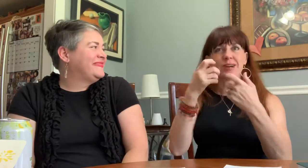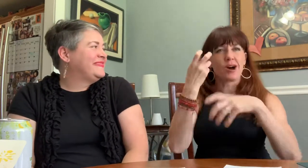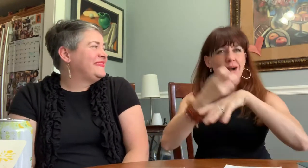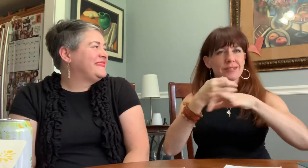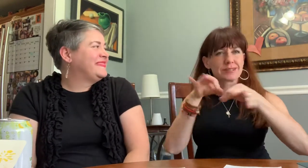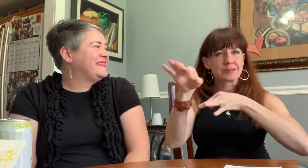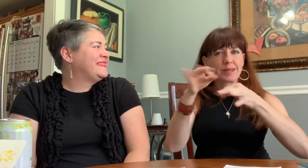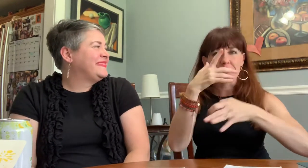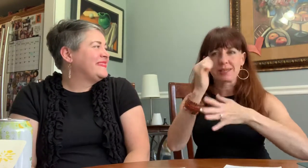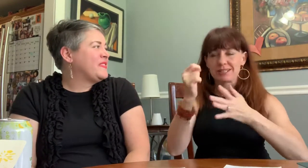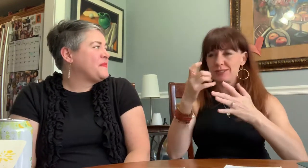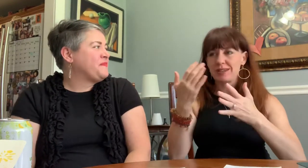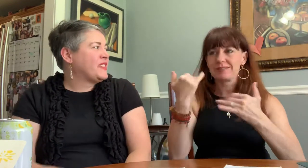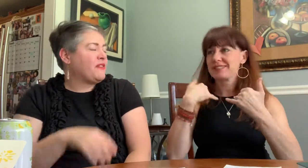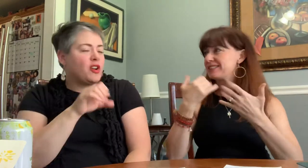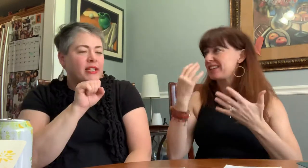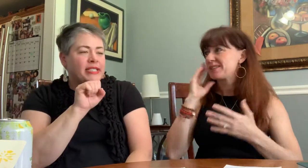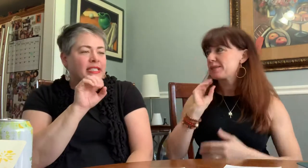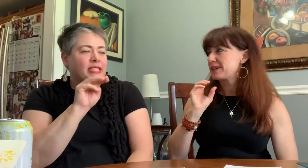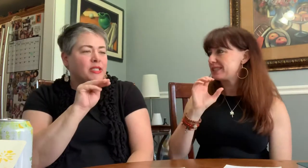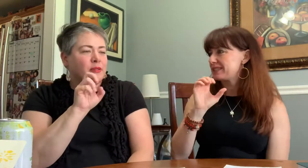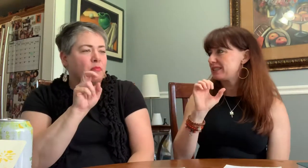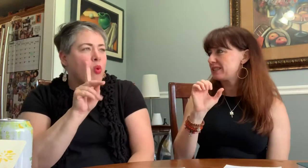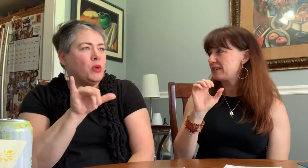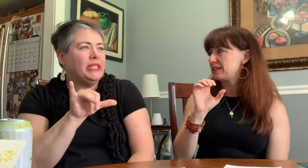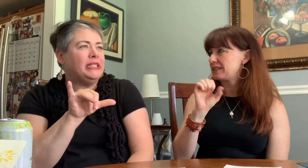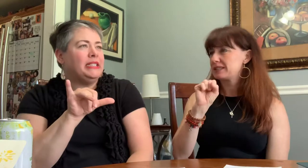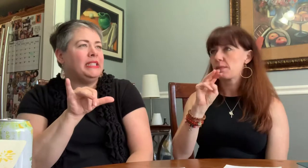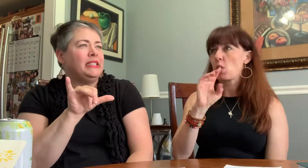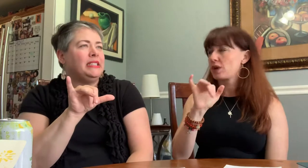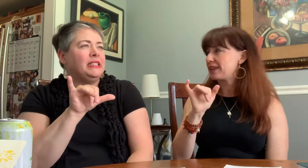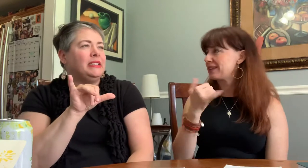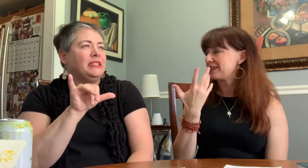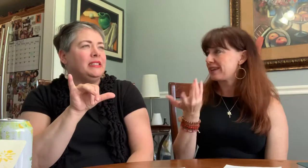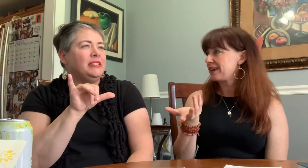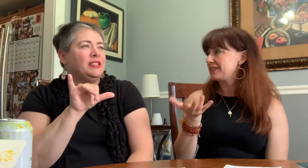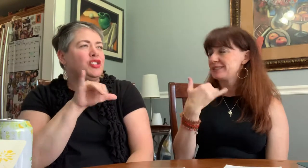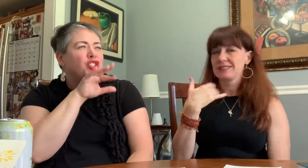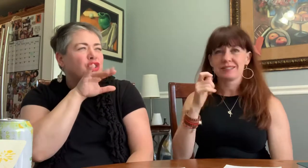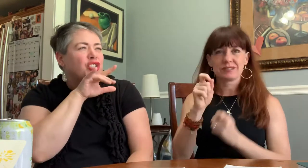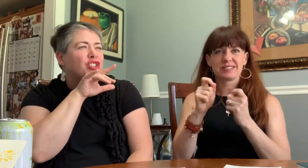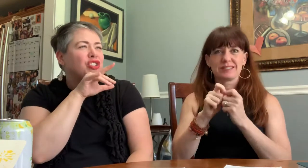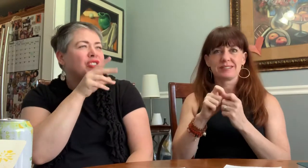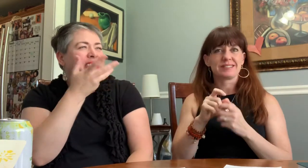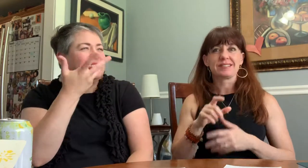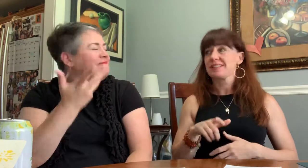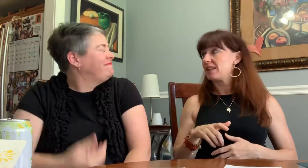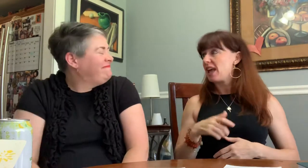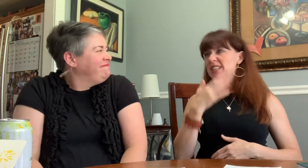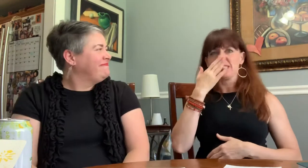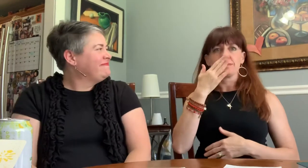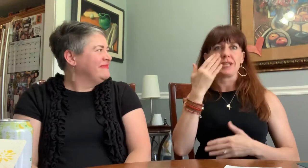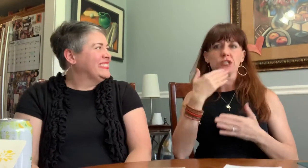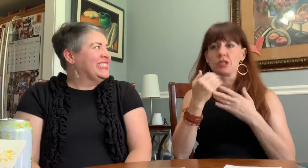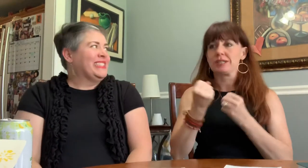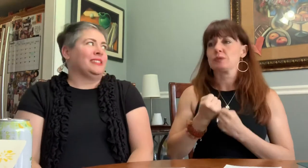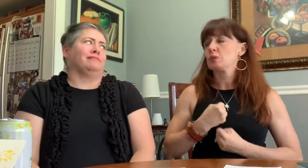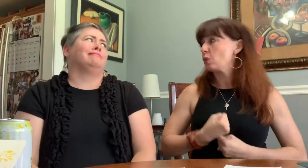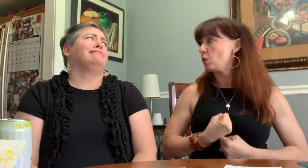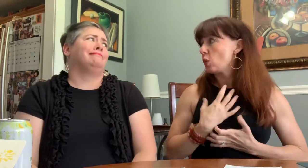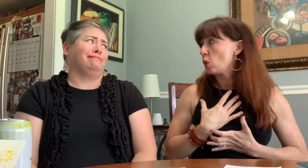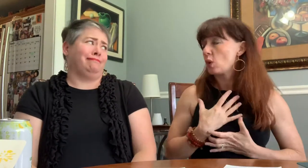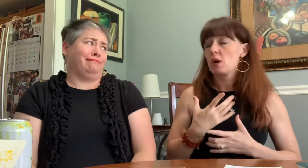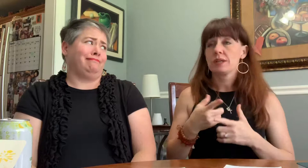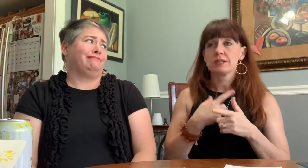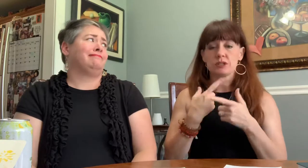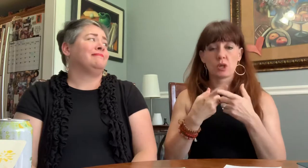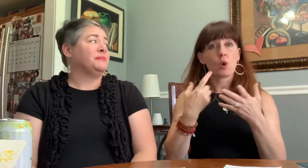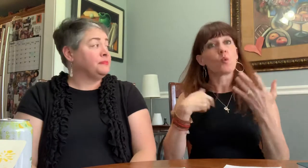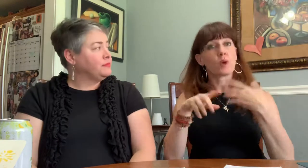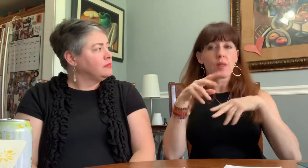It's hard to explain... it's kind of smokey and earthy.